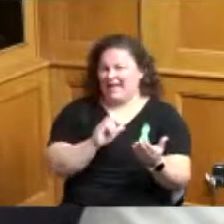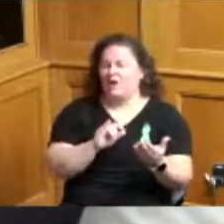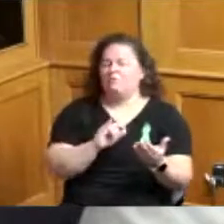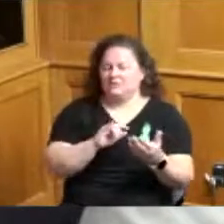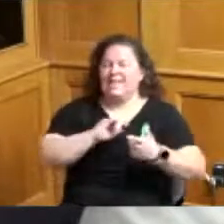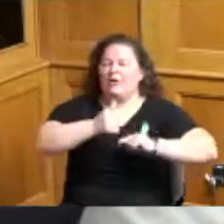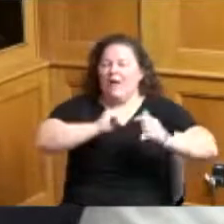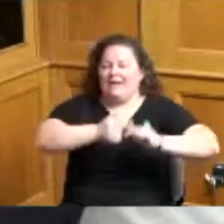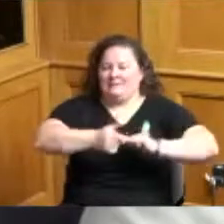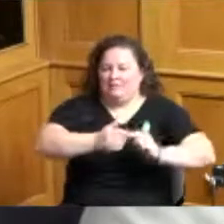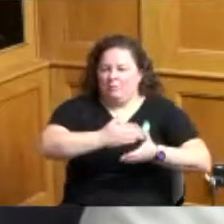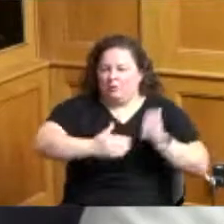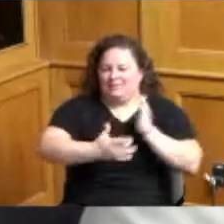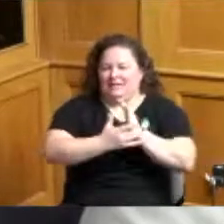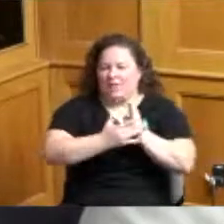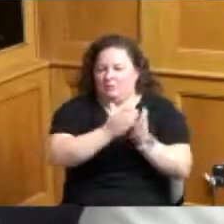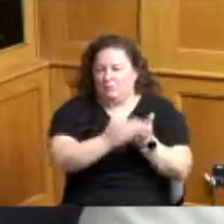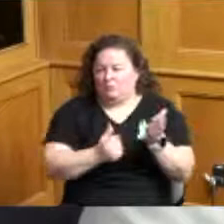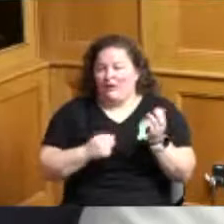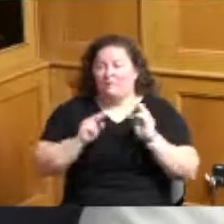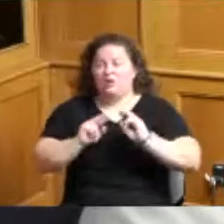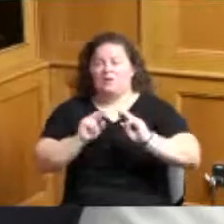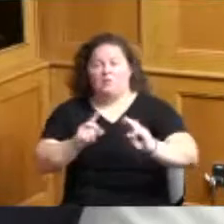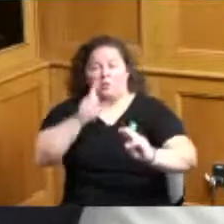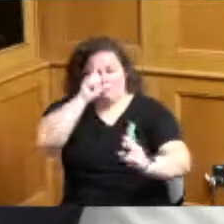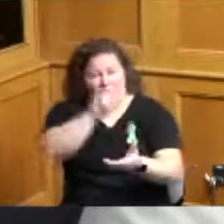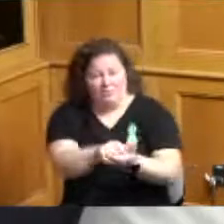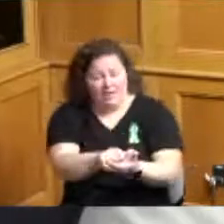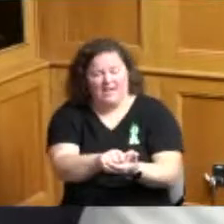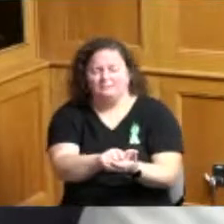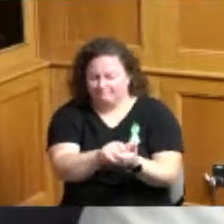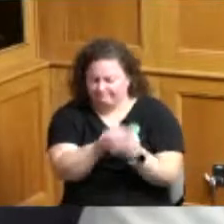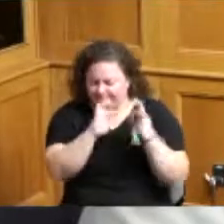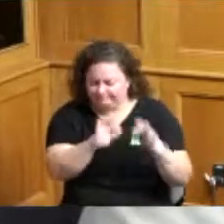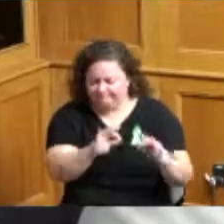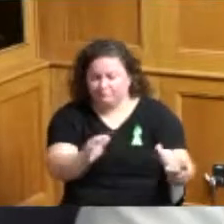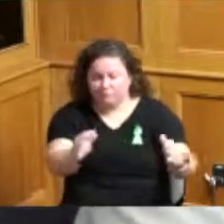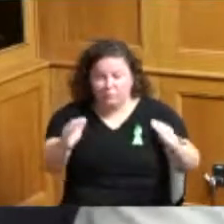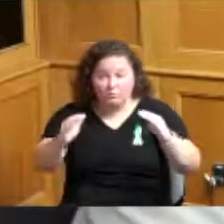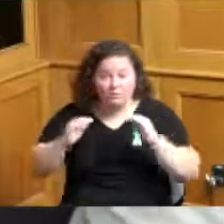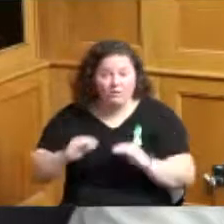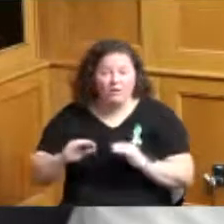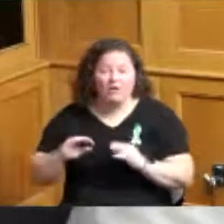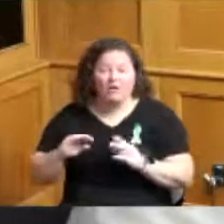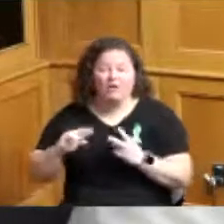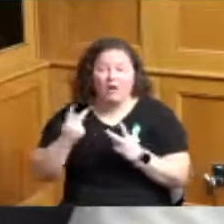looking forward to that I think that's good the other one that I wanted to bring attention to